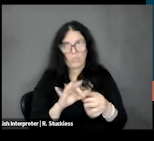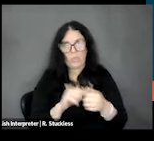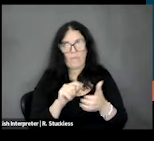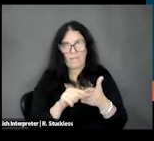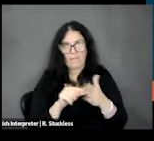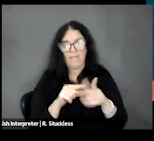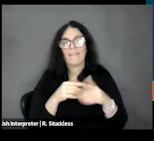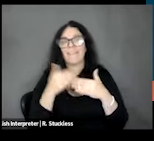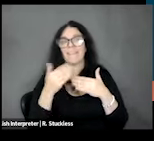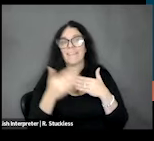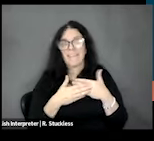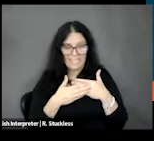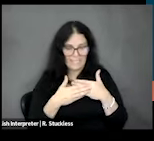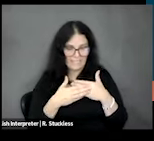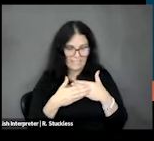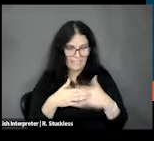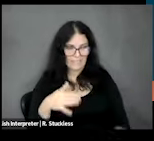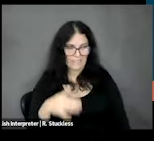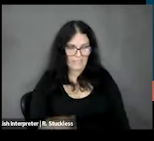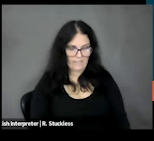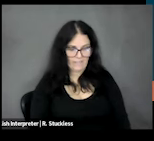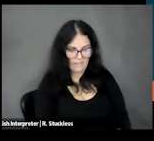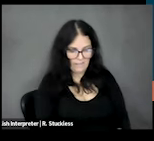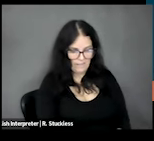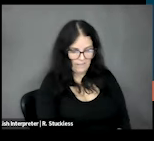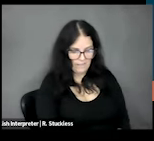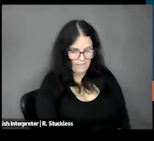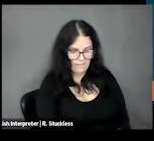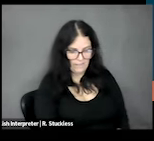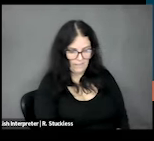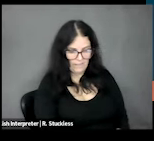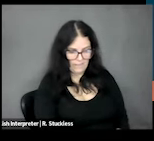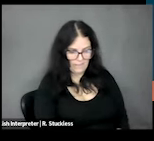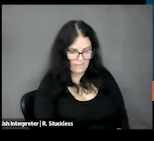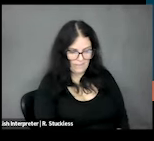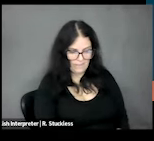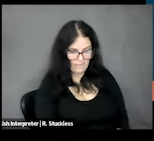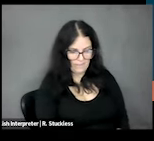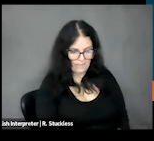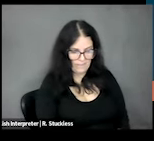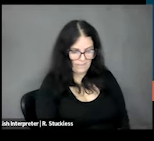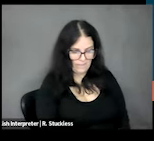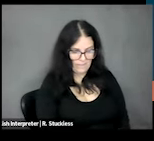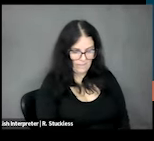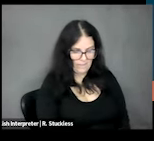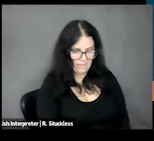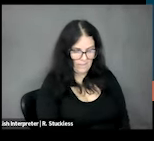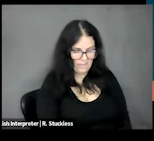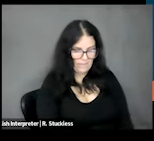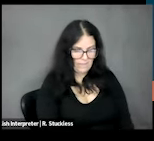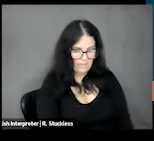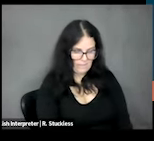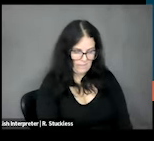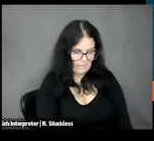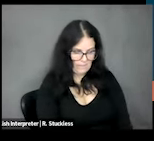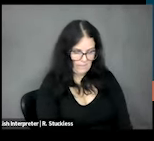next step will be working with the Advisory Group to take those qualitative interview findings